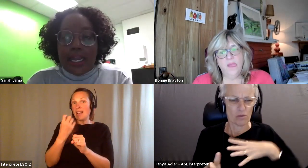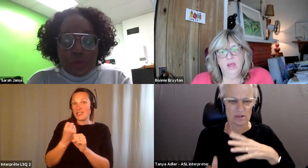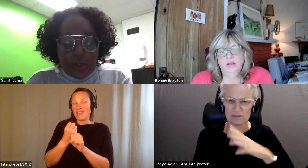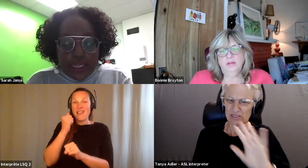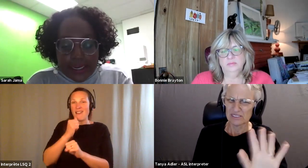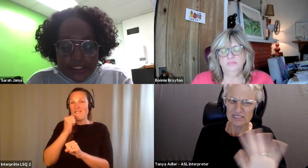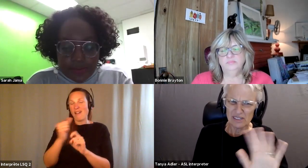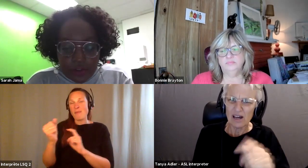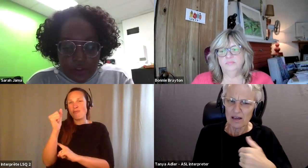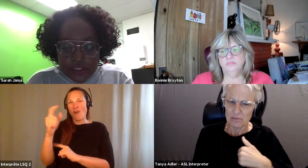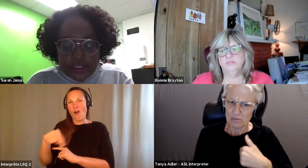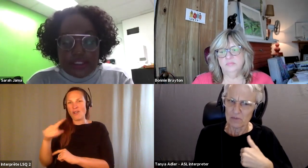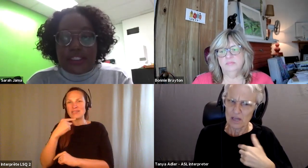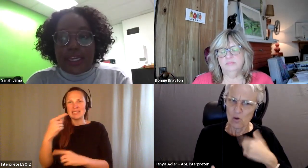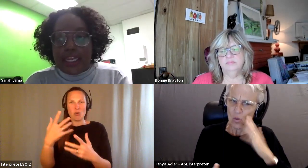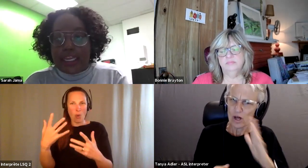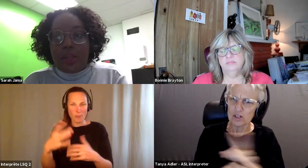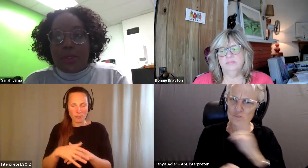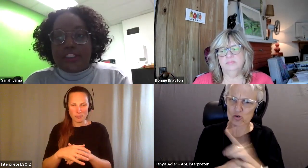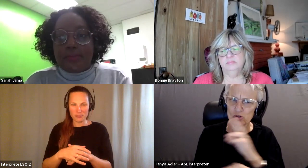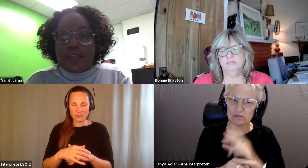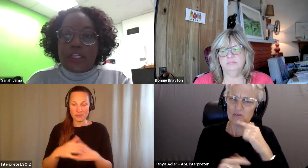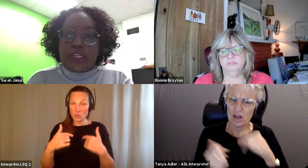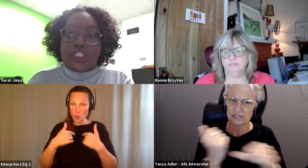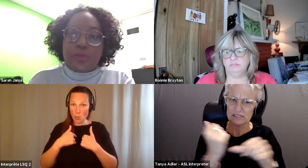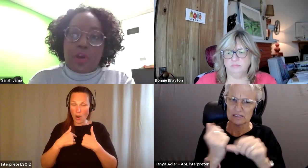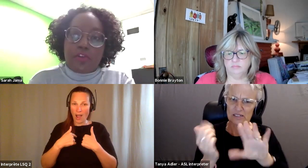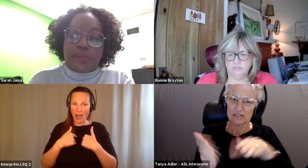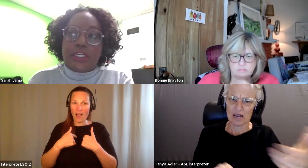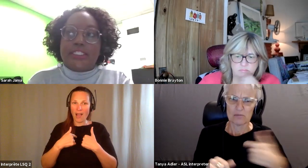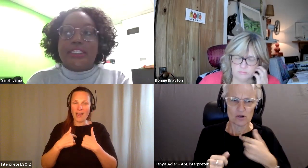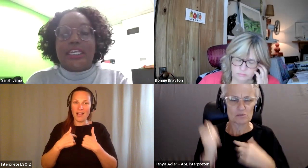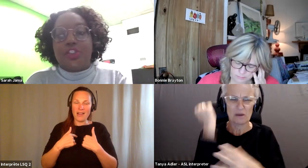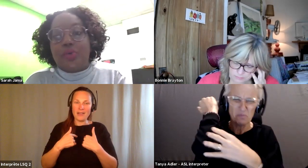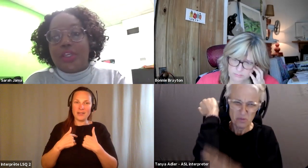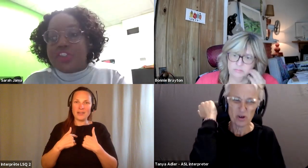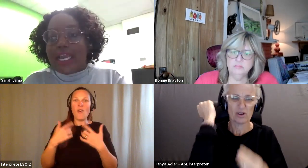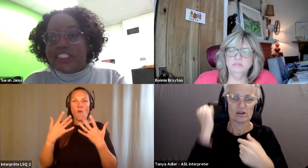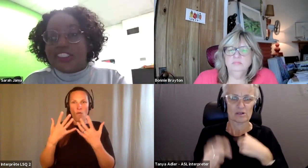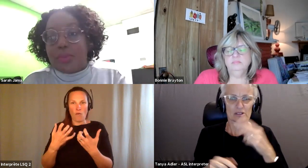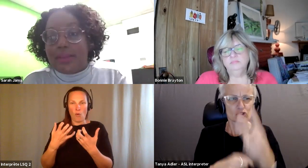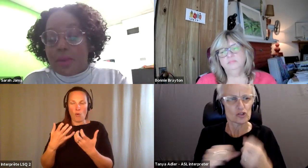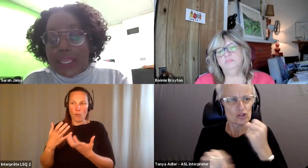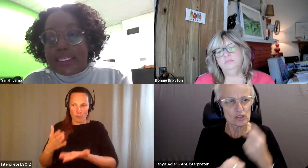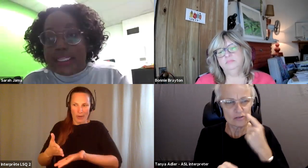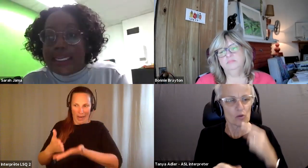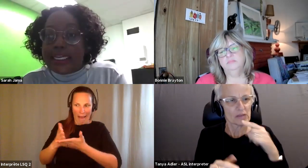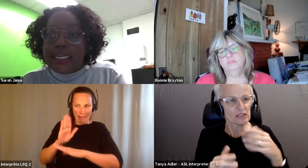Sarah Jama: I am going to ask this medical system dying because i'm living in extreme poverty, because it can take two years access of a pain clinic.